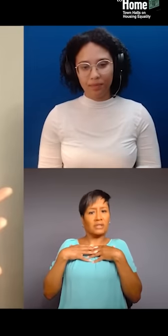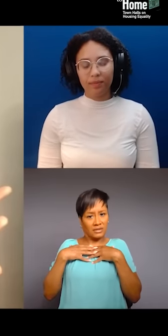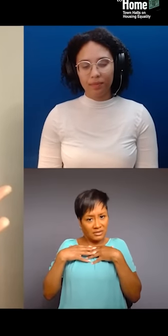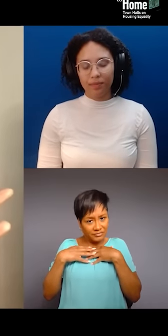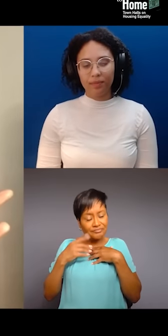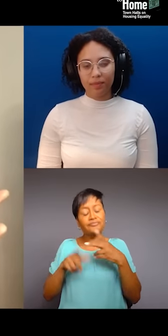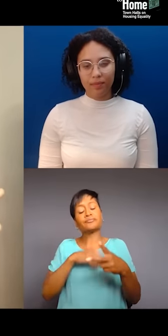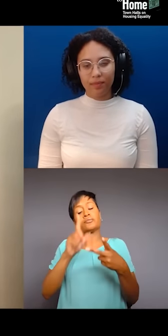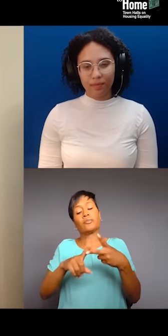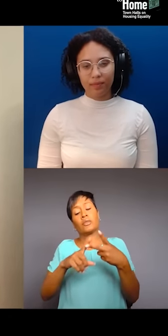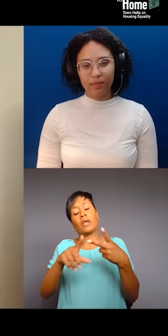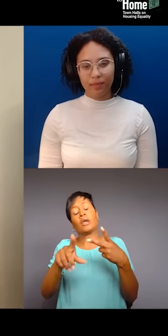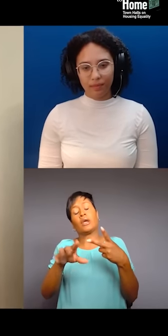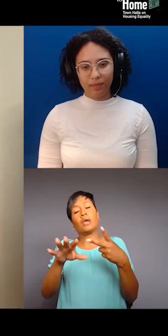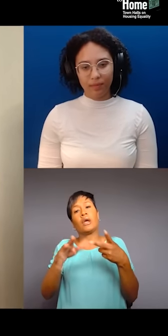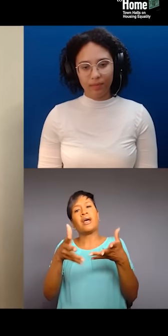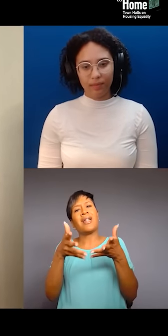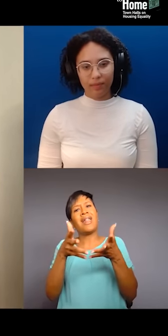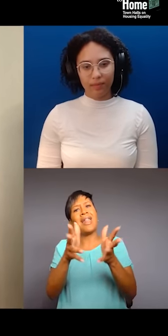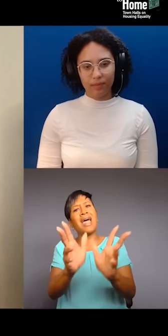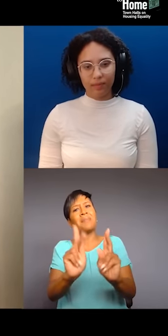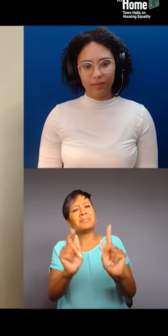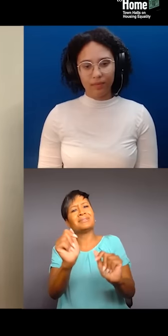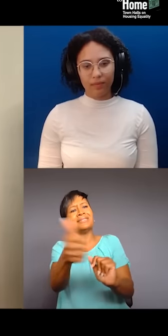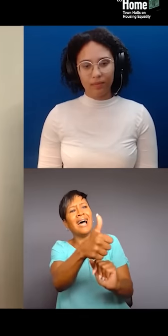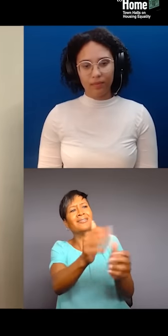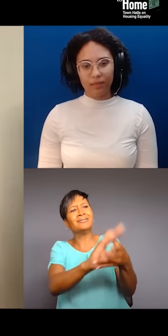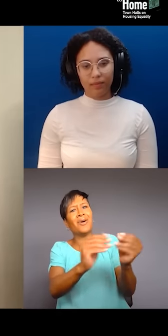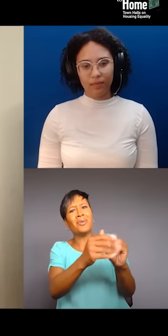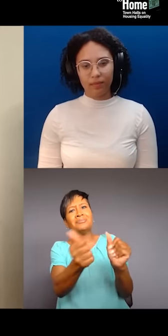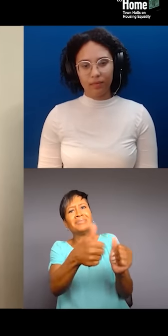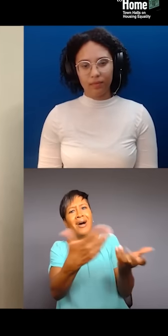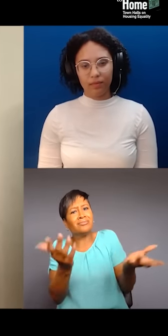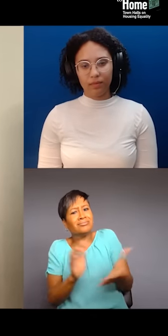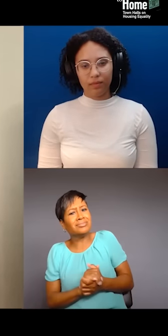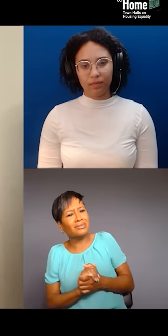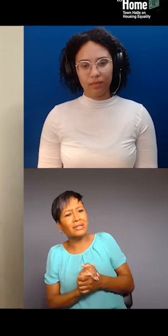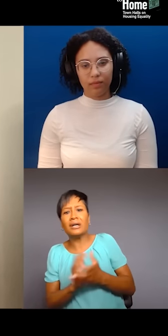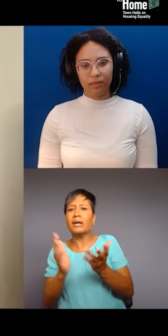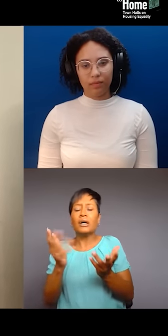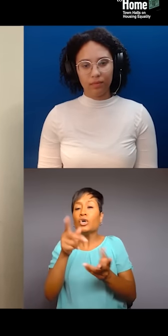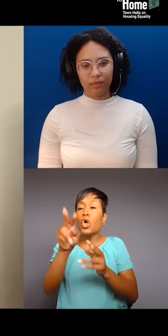the other thing is let people tell their own stories. So, when we look at stories, you know, in books in Hollywood and stuff,